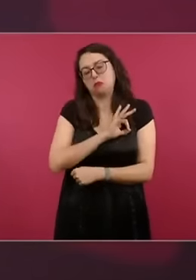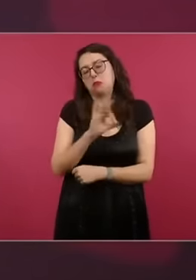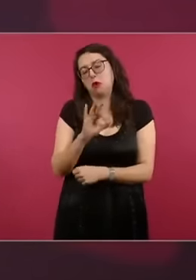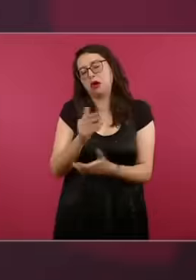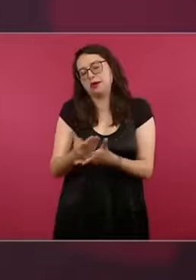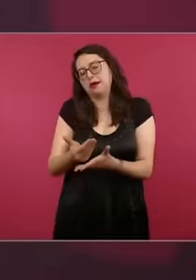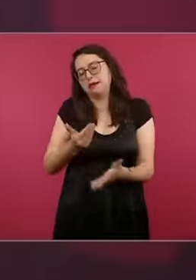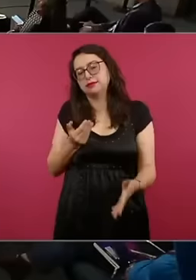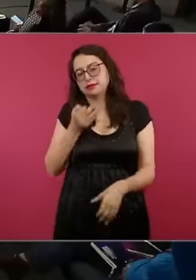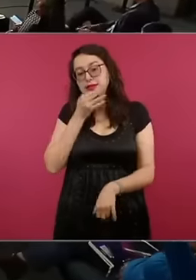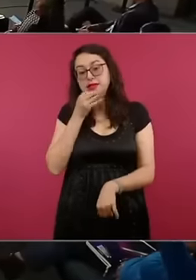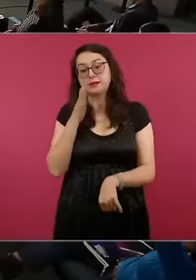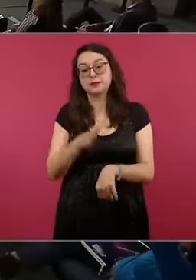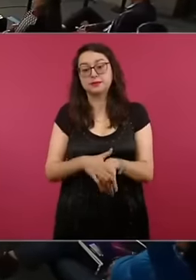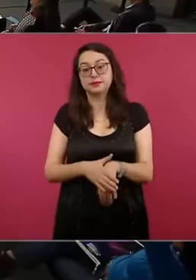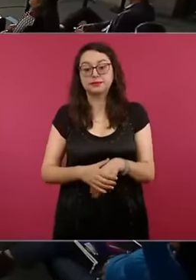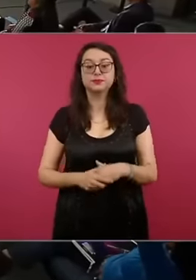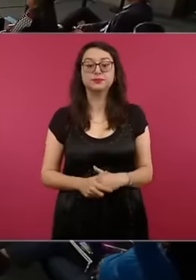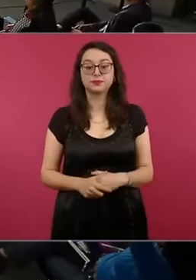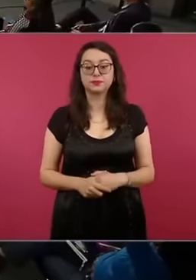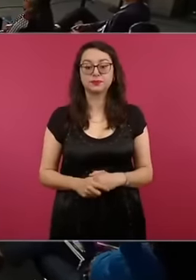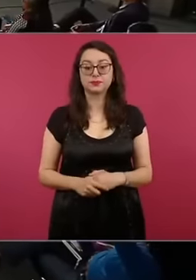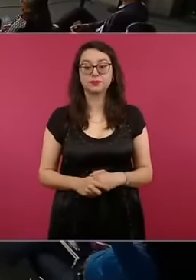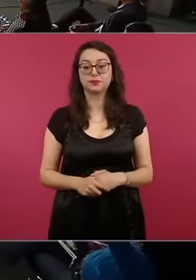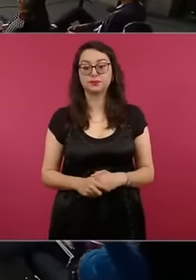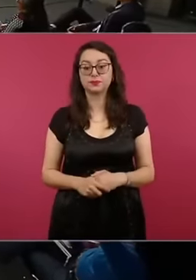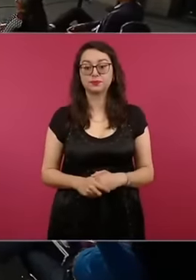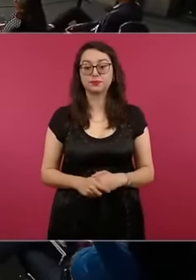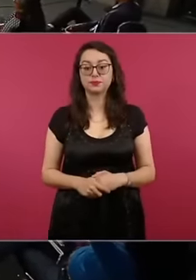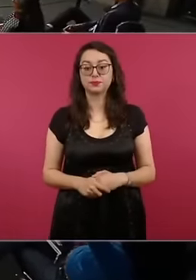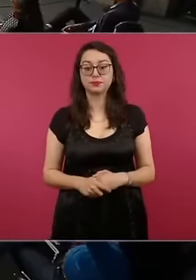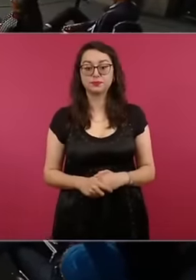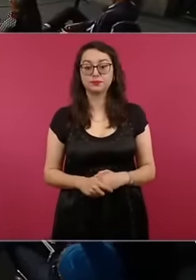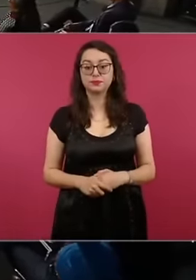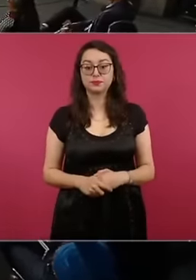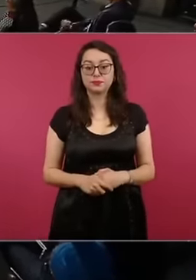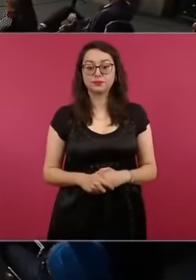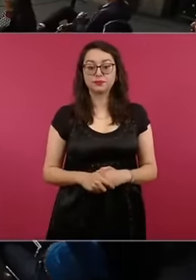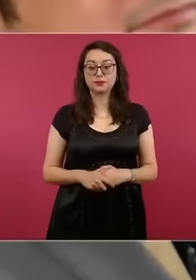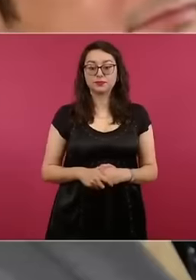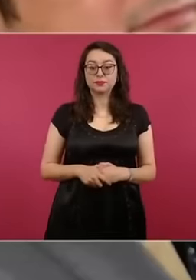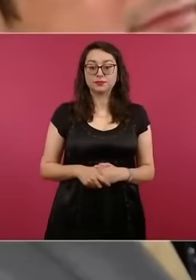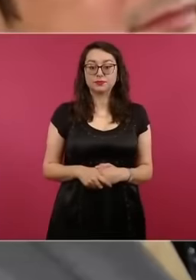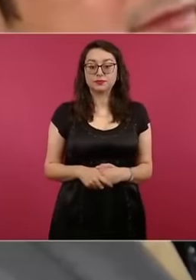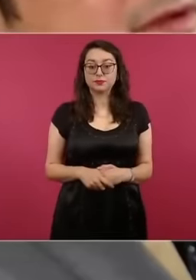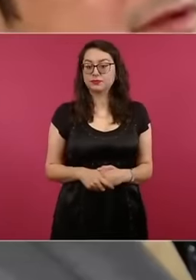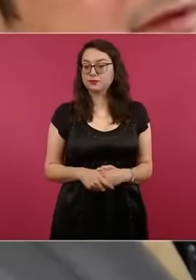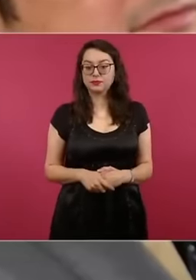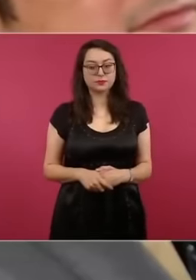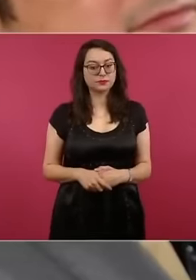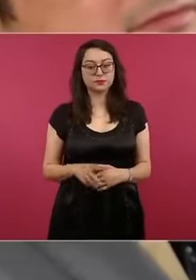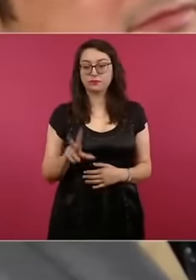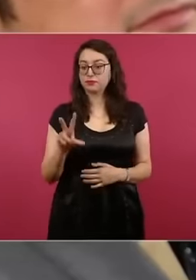nature in relation to earthquakes and hurricanes or is it no not this It's